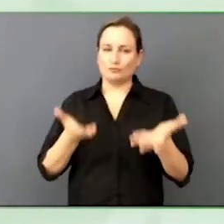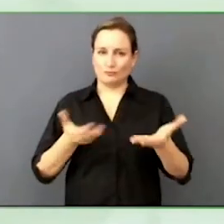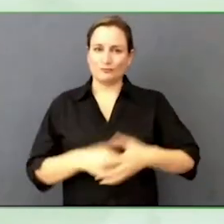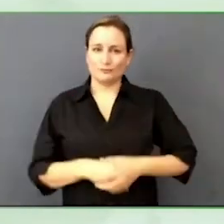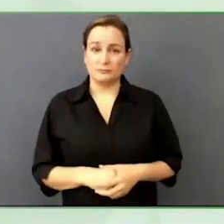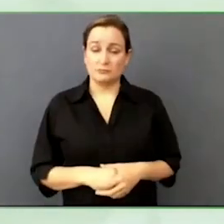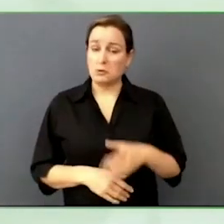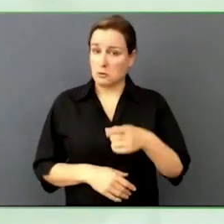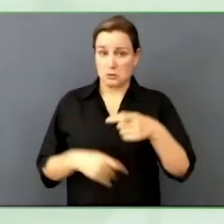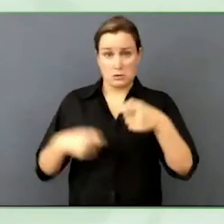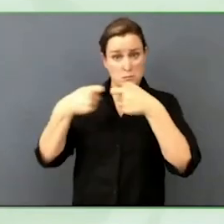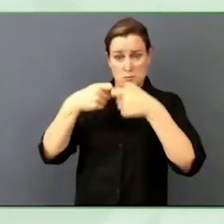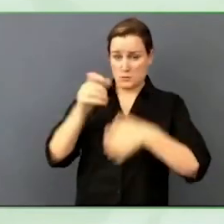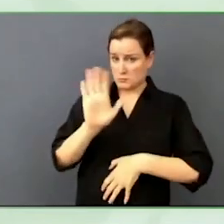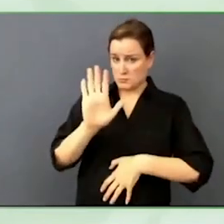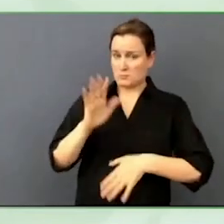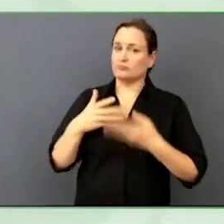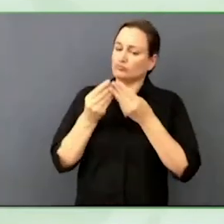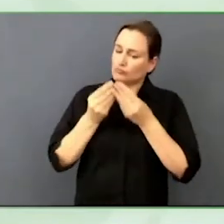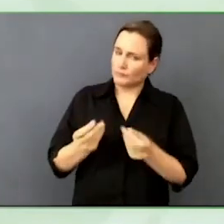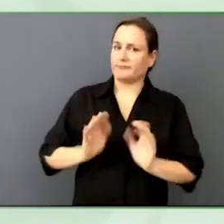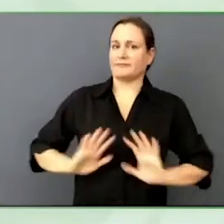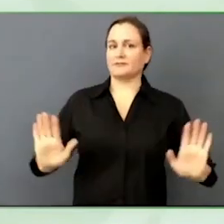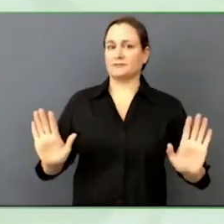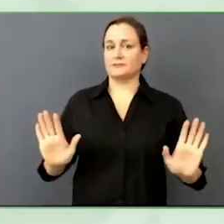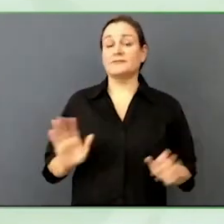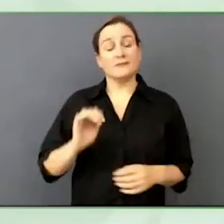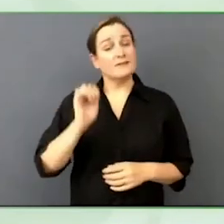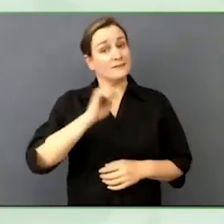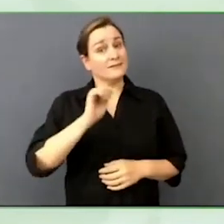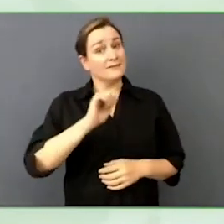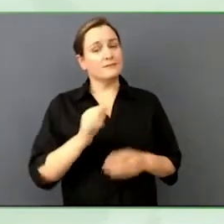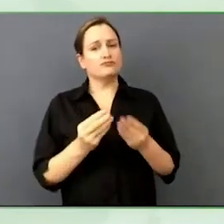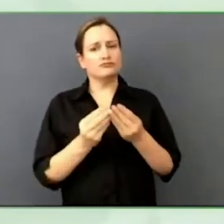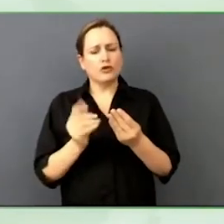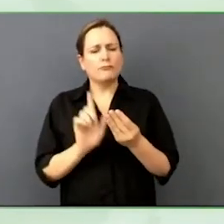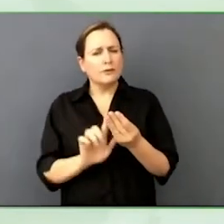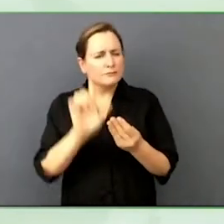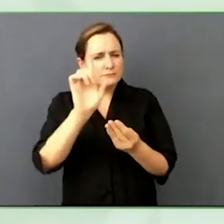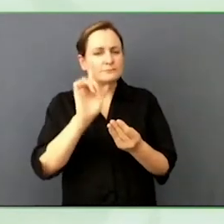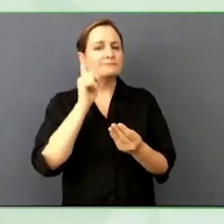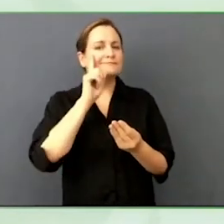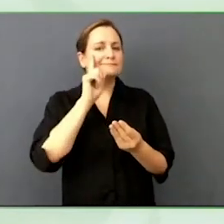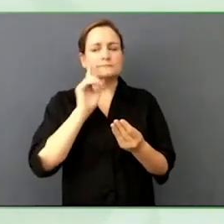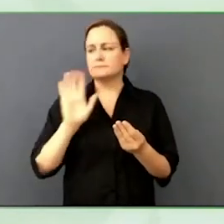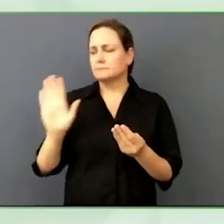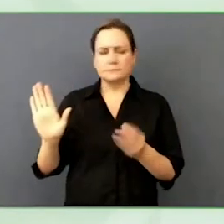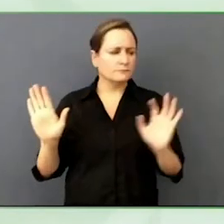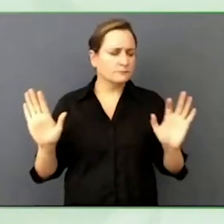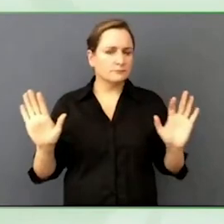Not just solutions, appreciative enquiry, what can we do best to leverage strength to bring people together to achieve bold,